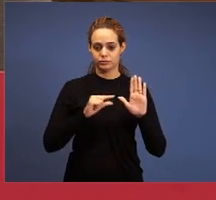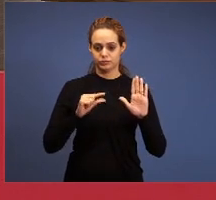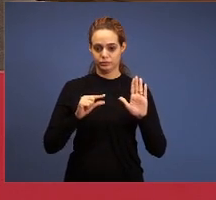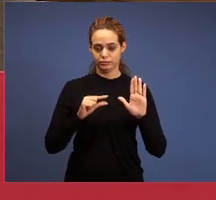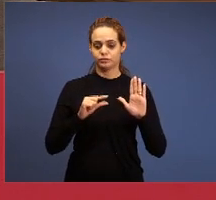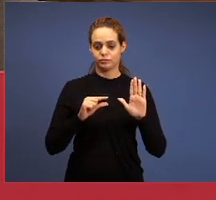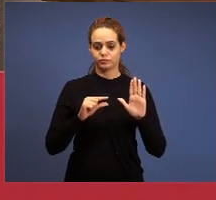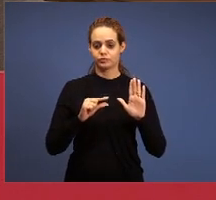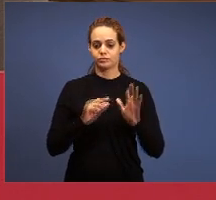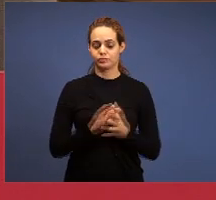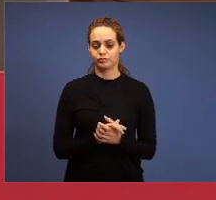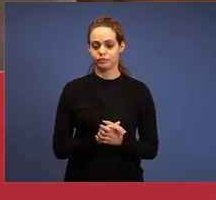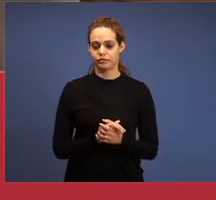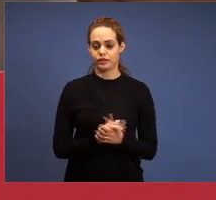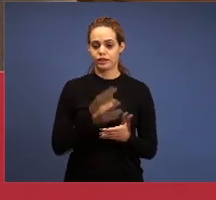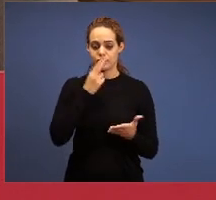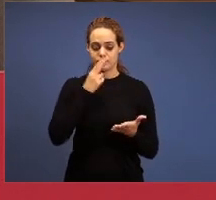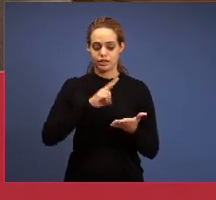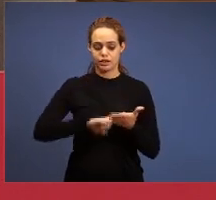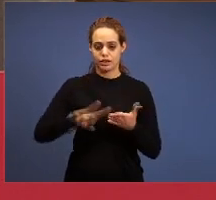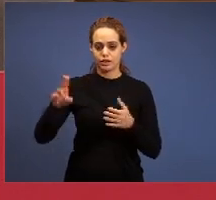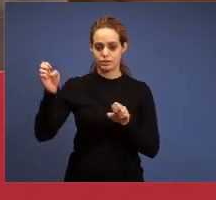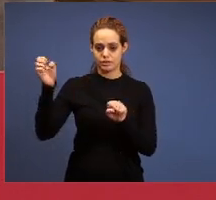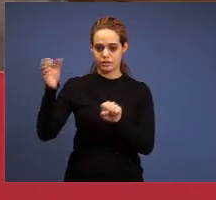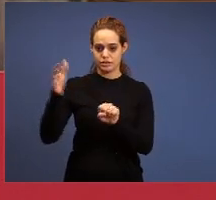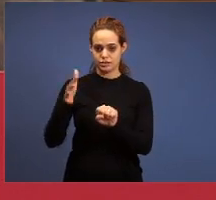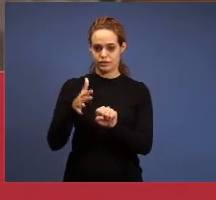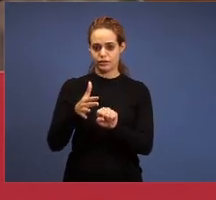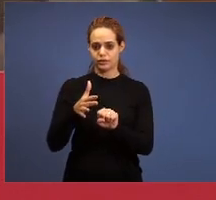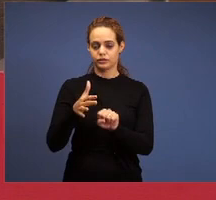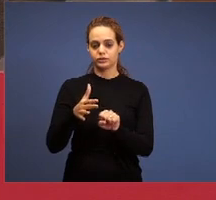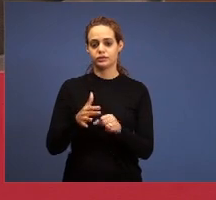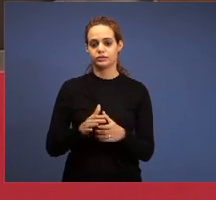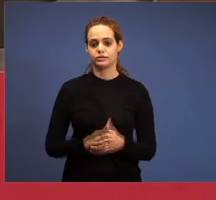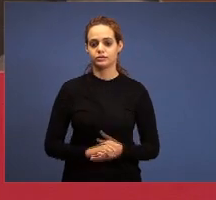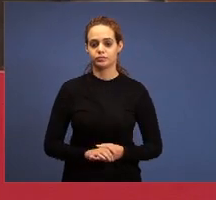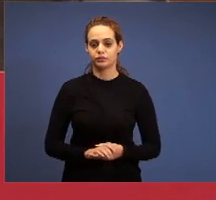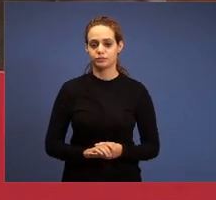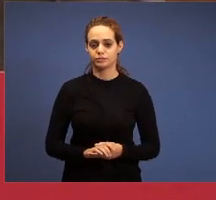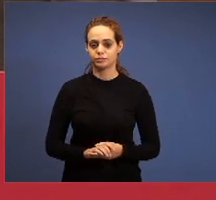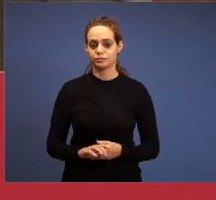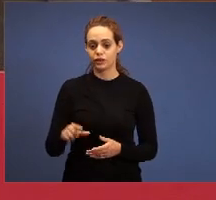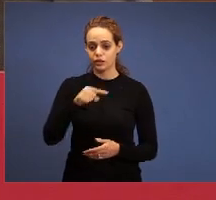Sardis, we’ll see this here, what